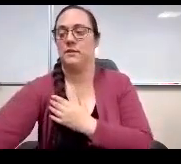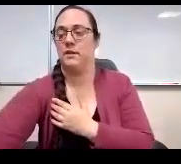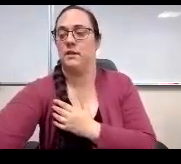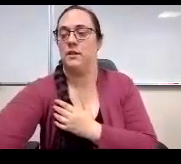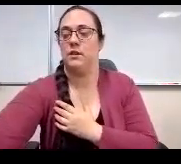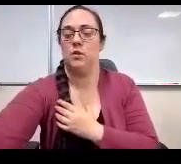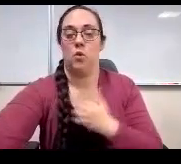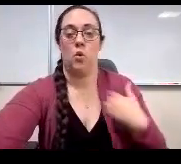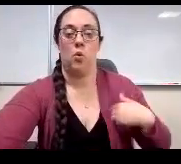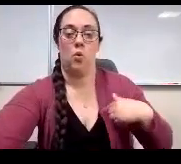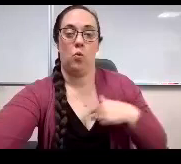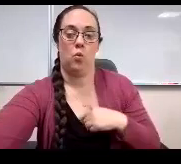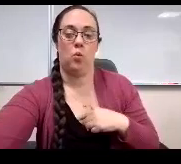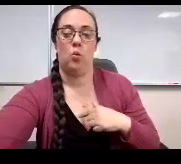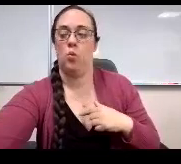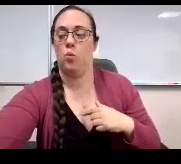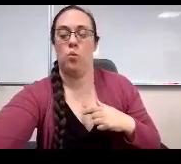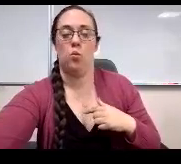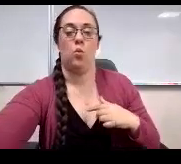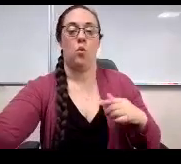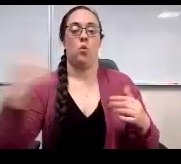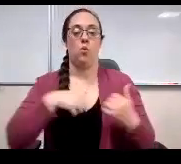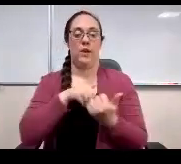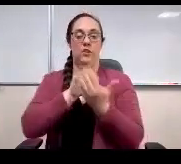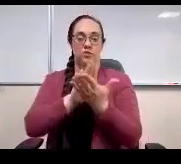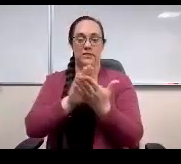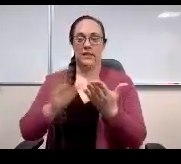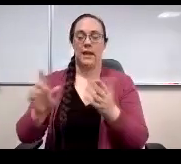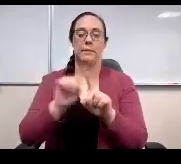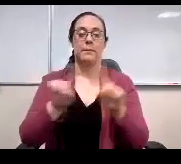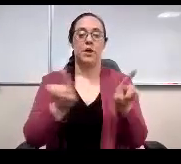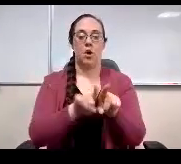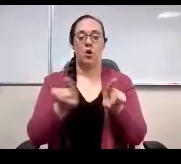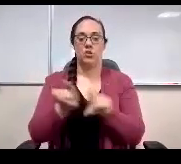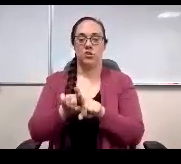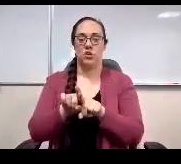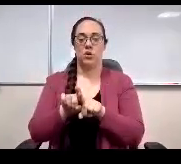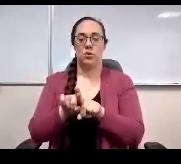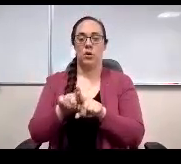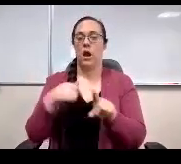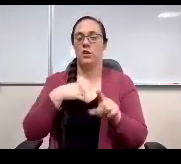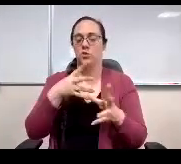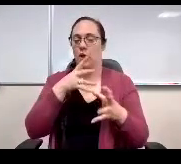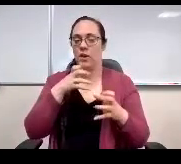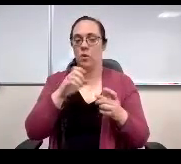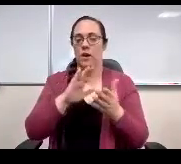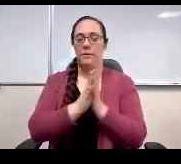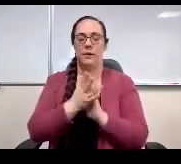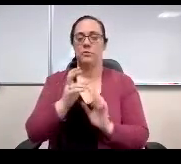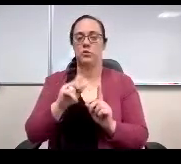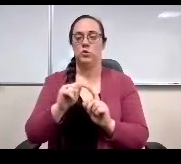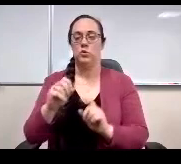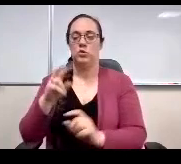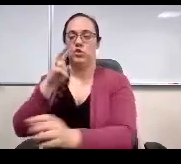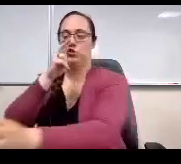I don't disagree with you. And so I wouldn't want to get too rigid within this policy.